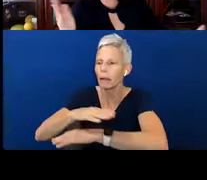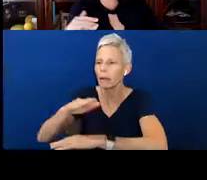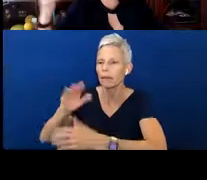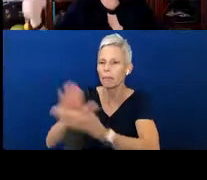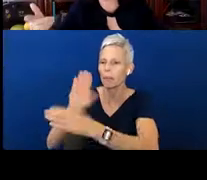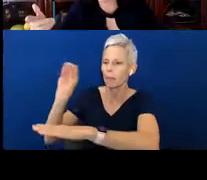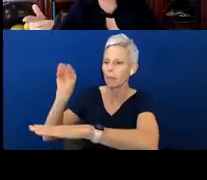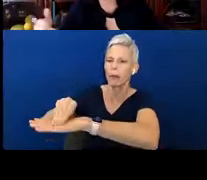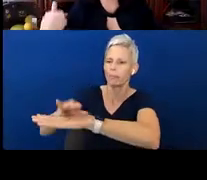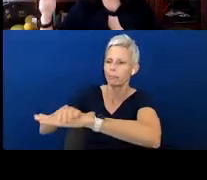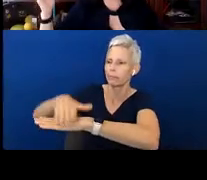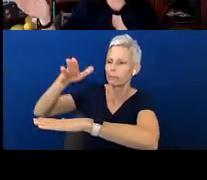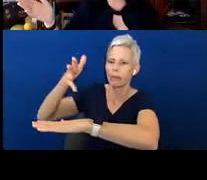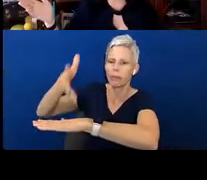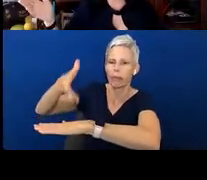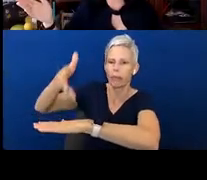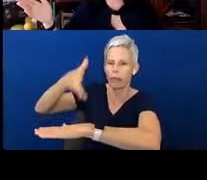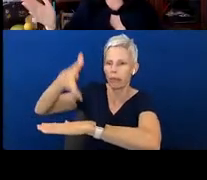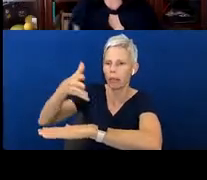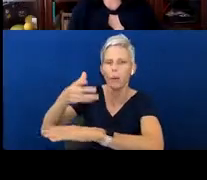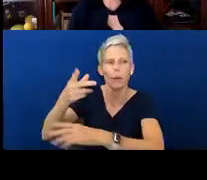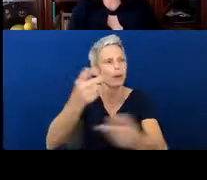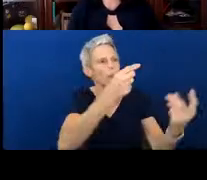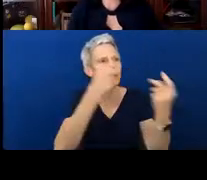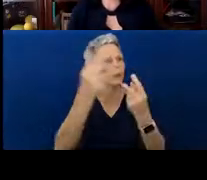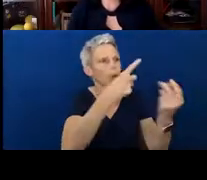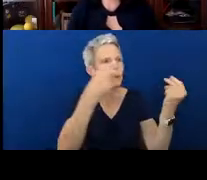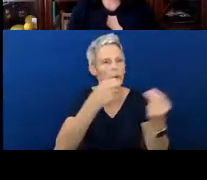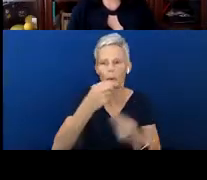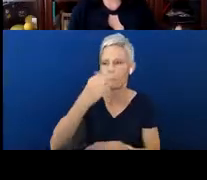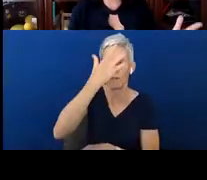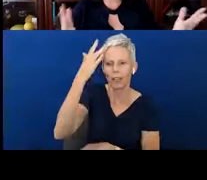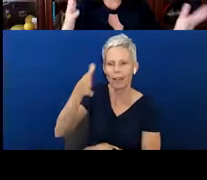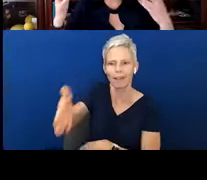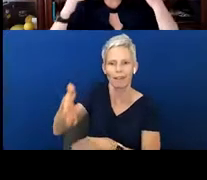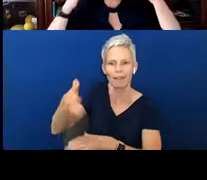and we move on and we forget about it. So, I don't want any information that's